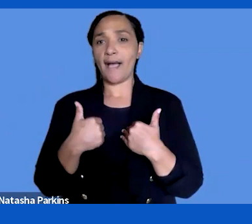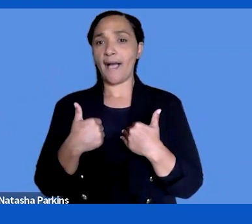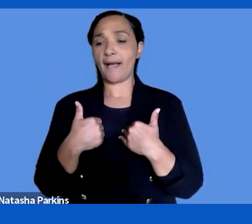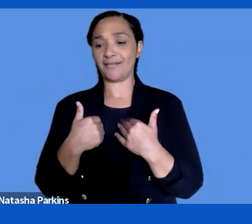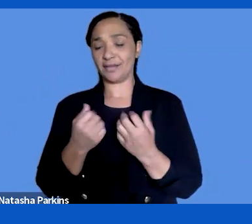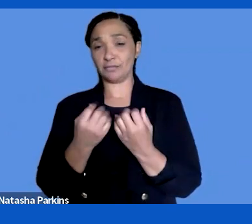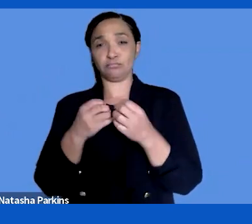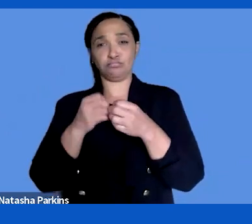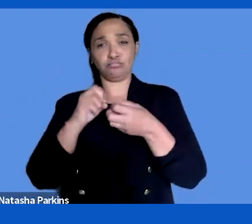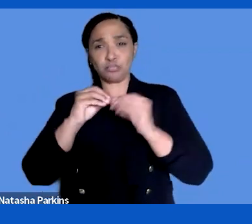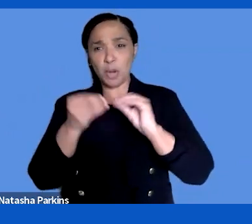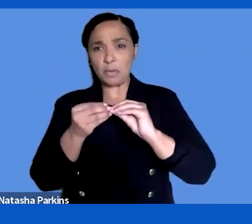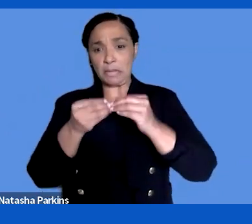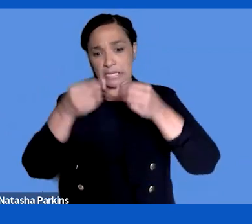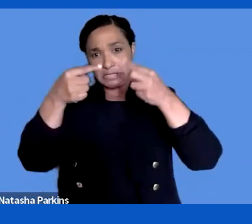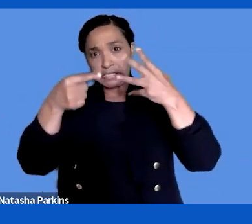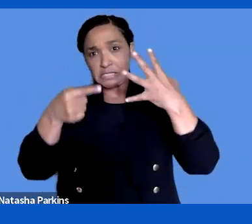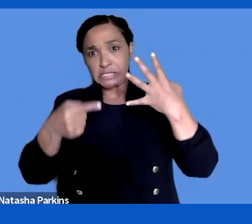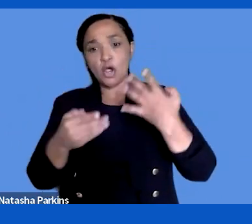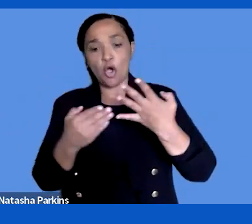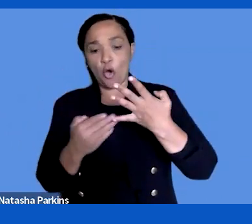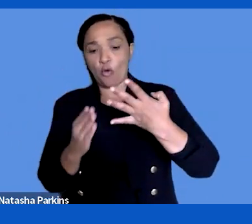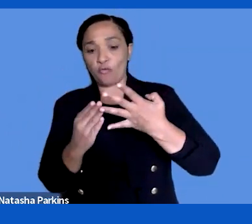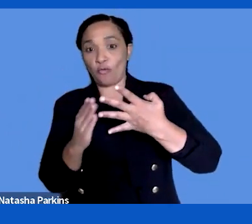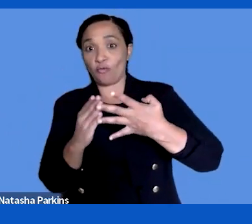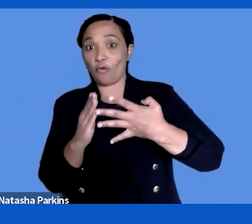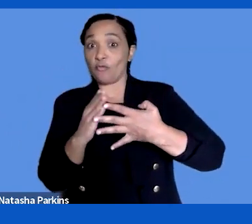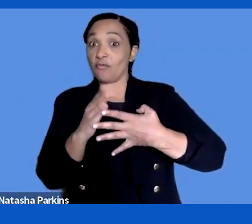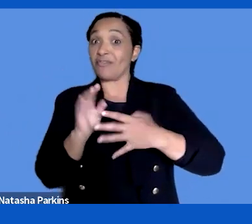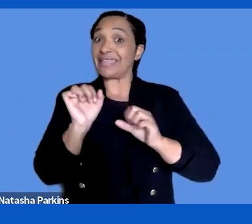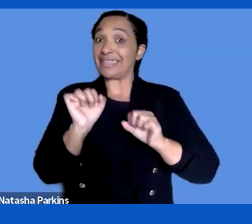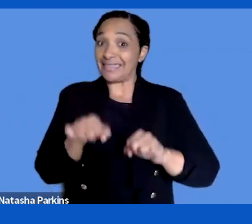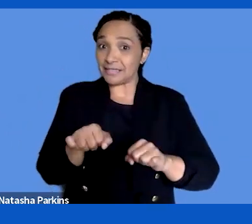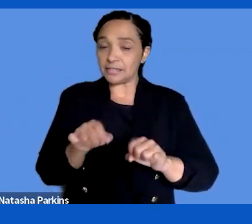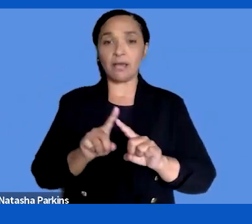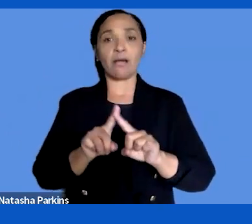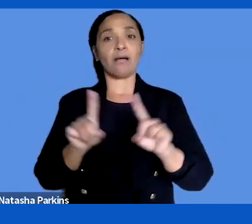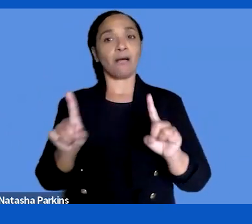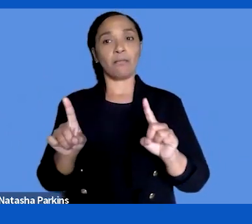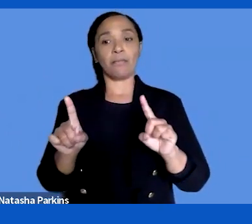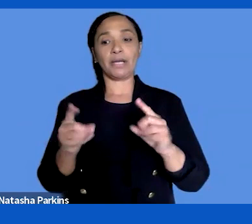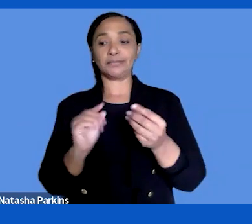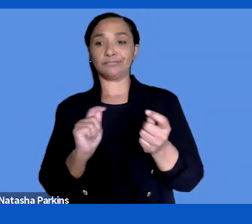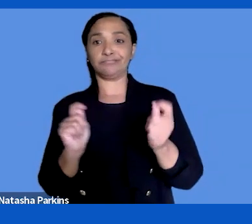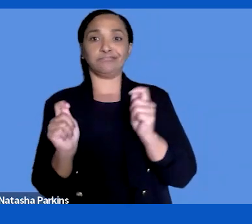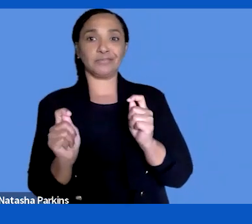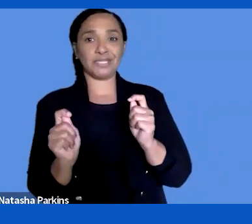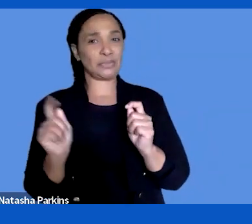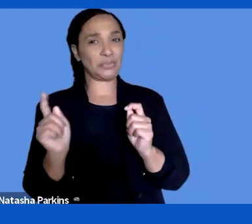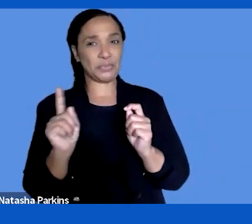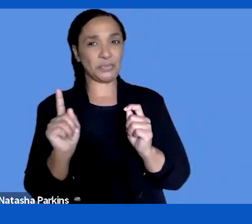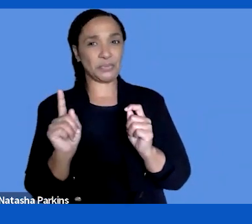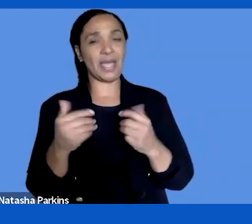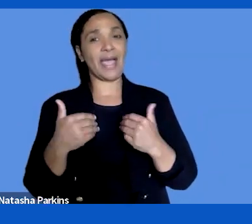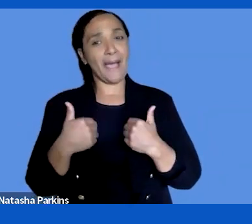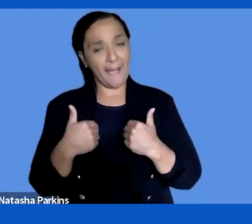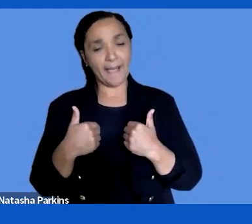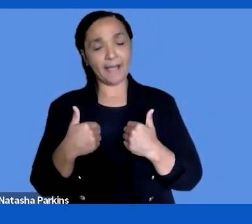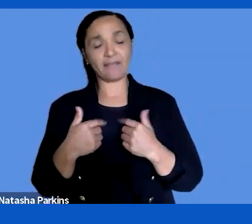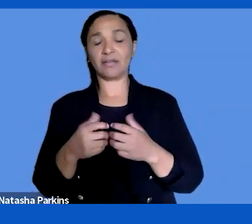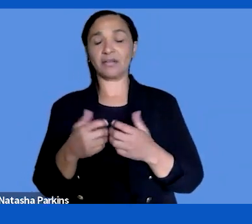but they don't transcend that easily. They remove all the major obstacles that a user